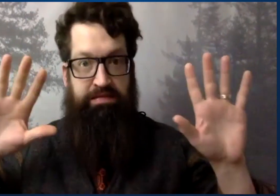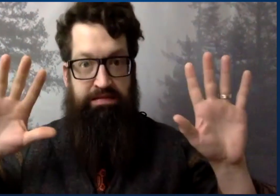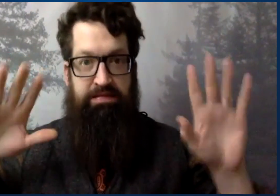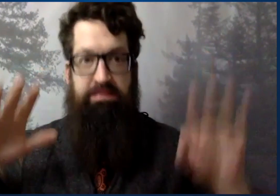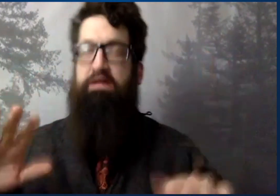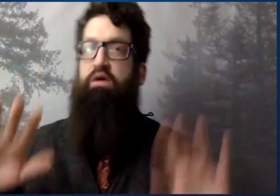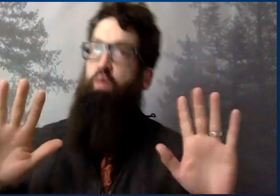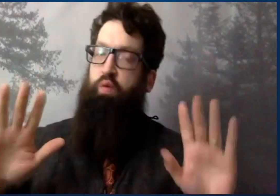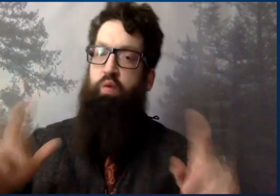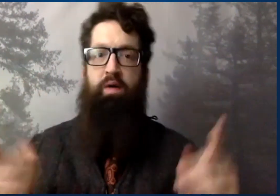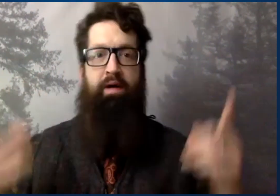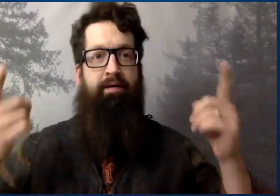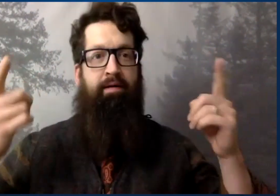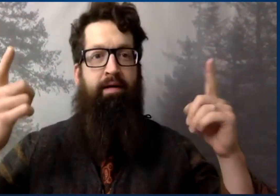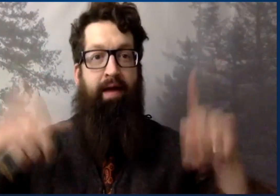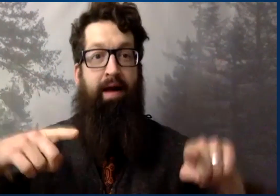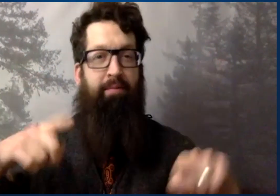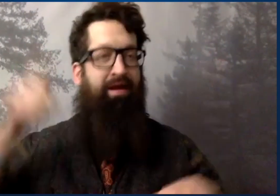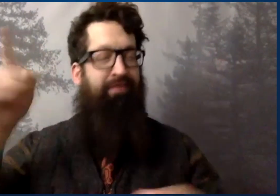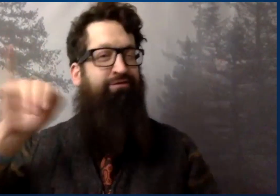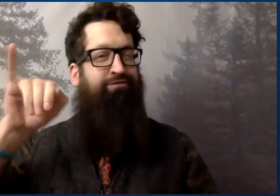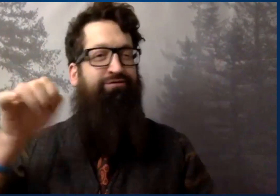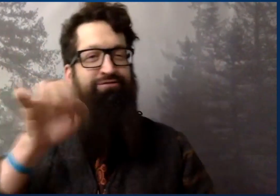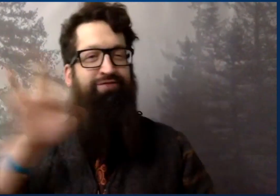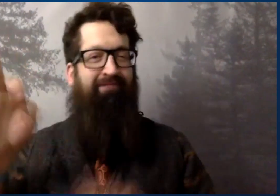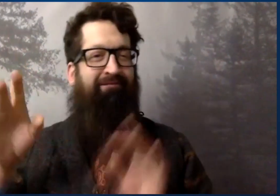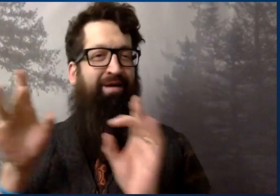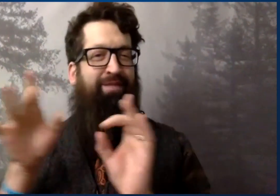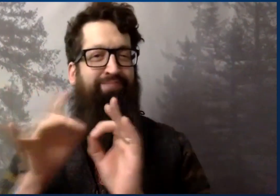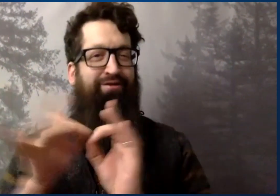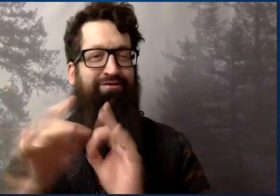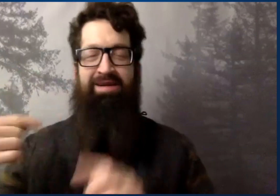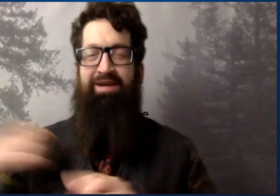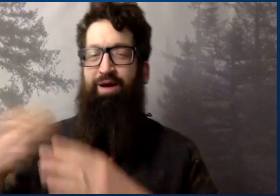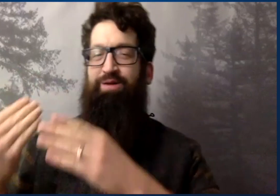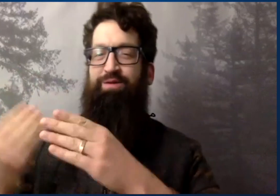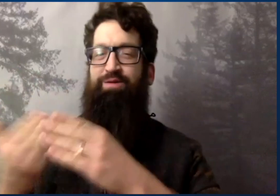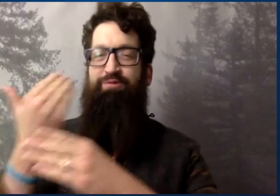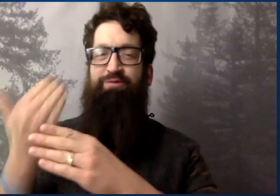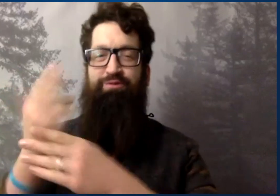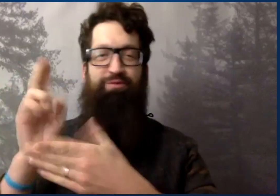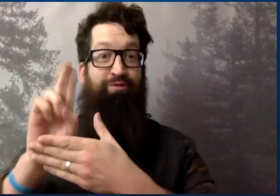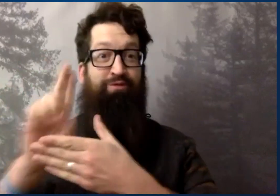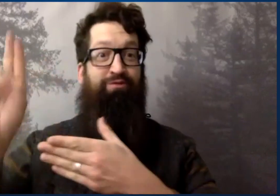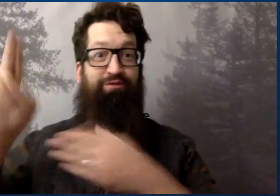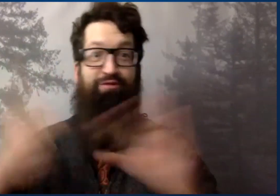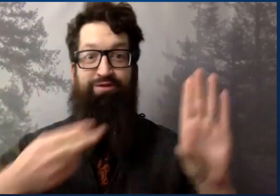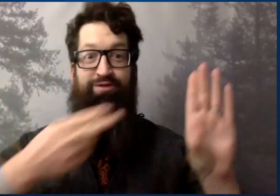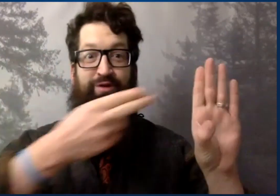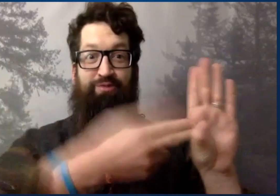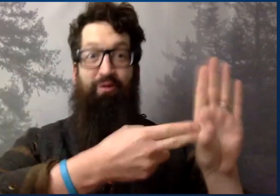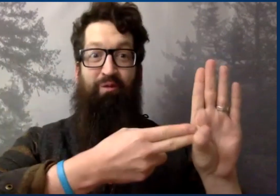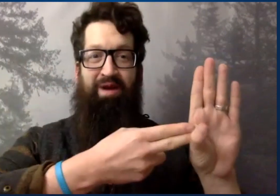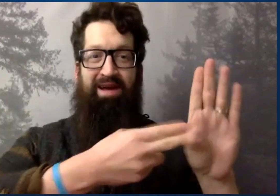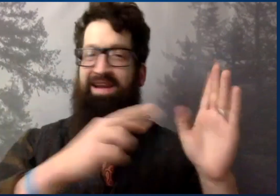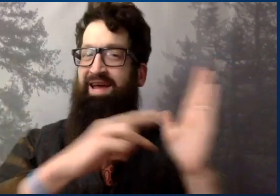for the delay of the starting of this workshop. Jeff has mentioned recently that I